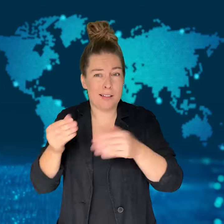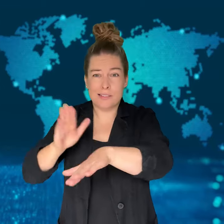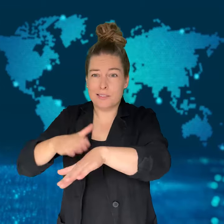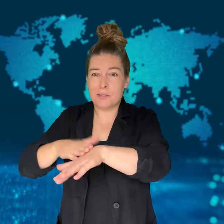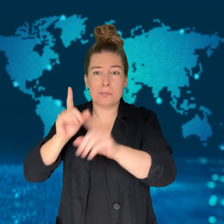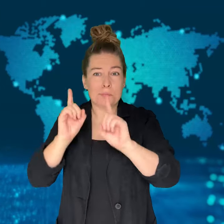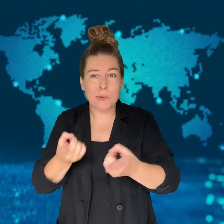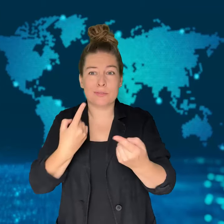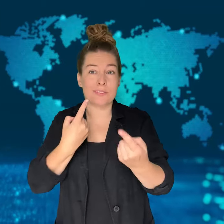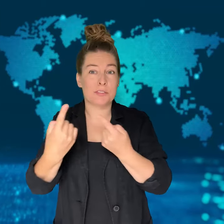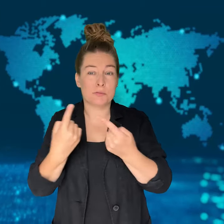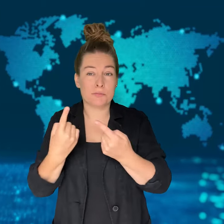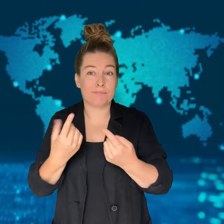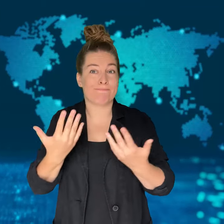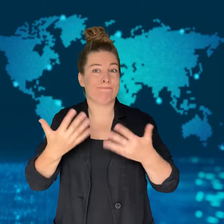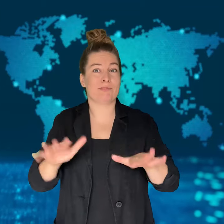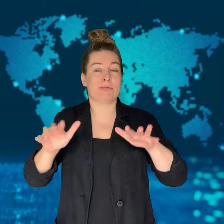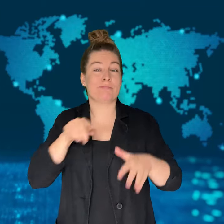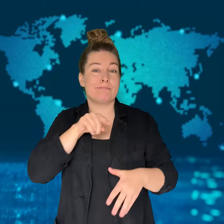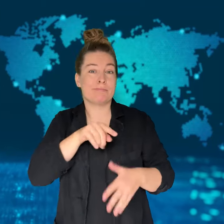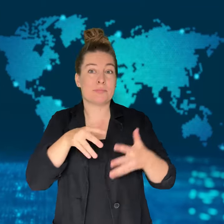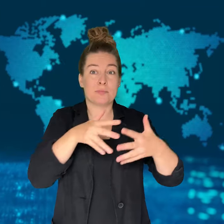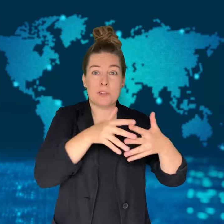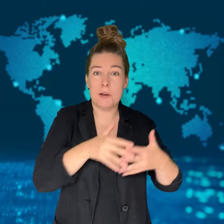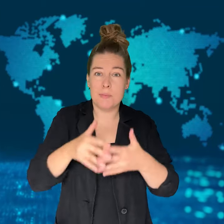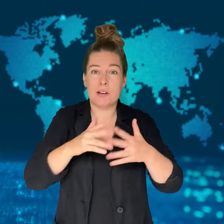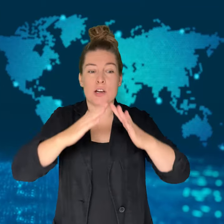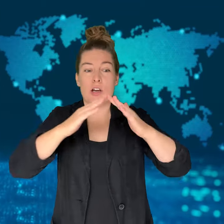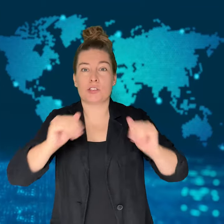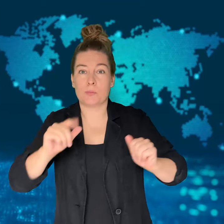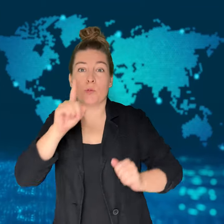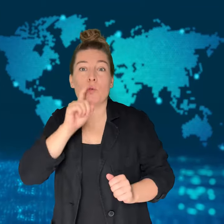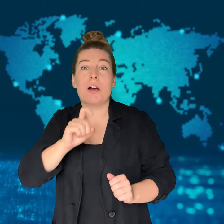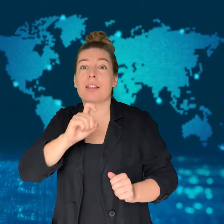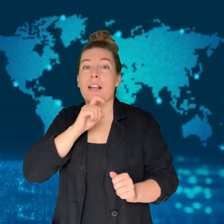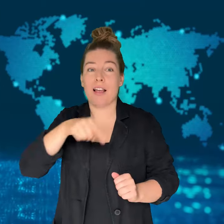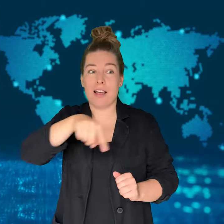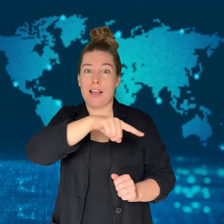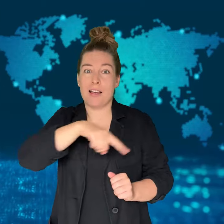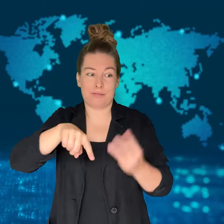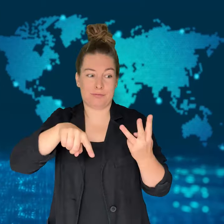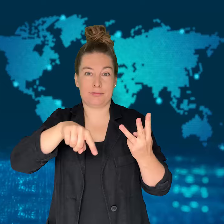the terms of a new peace agreement put forward by